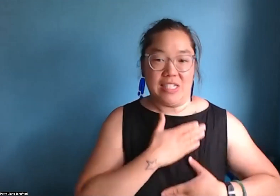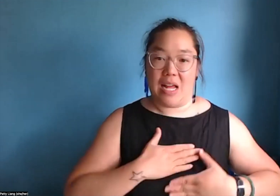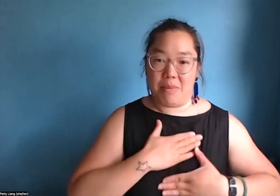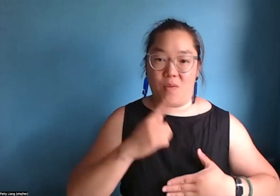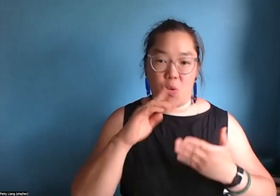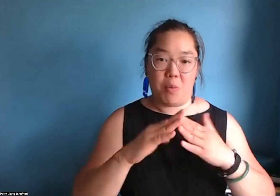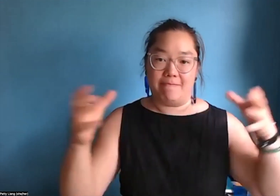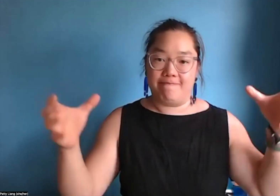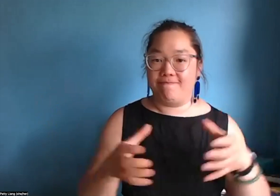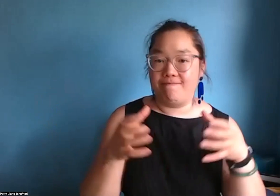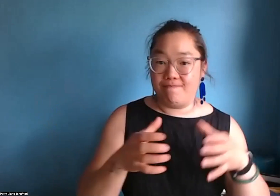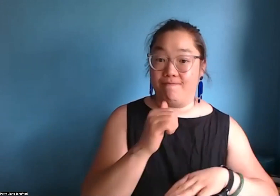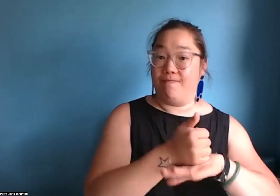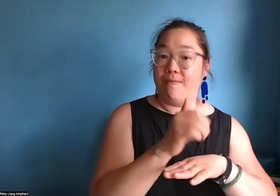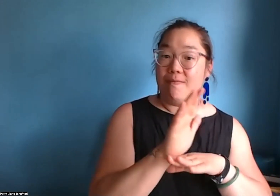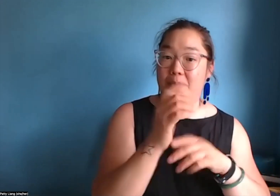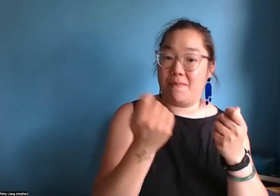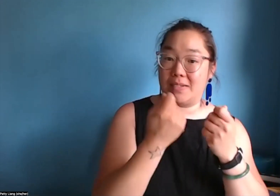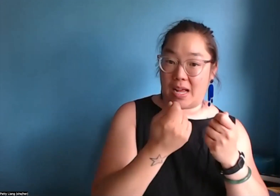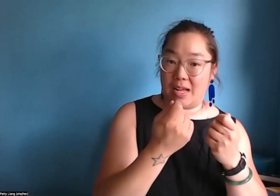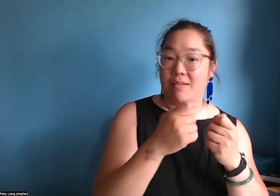The community was hungry for an organization that came together,